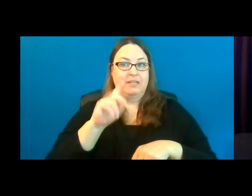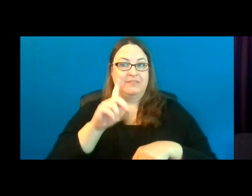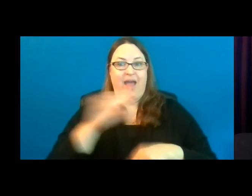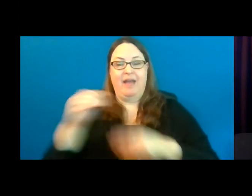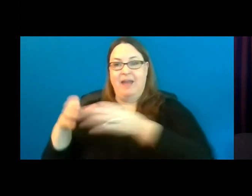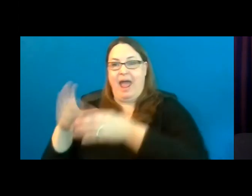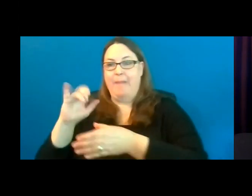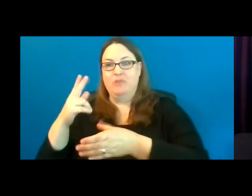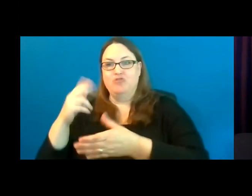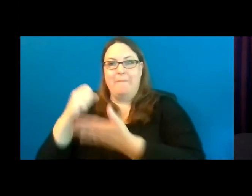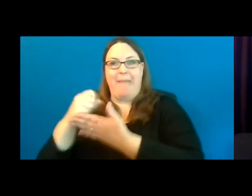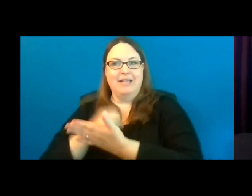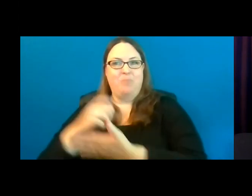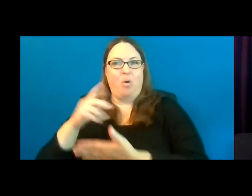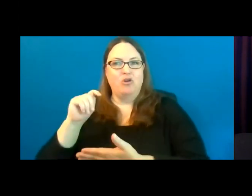Local communities apply to these grants every year.